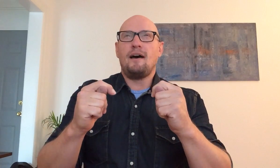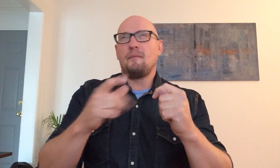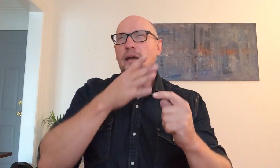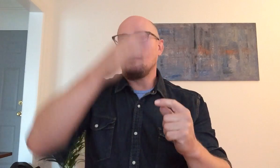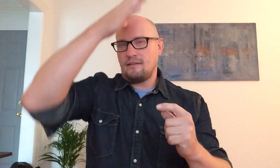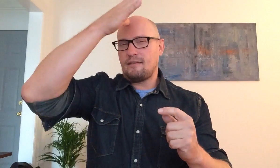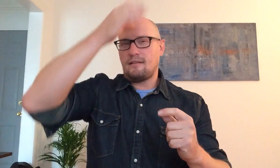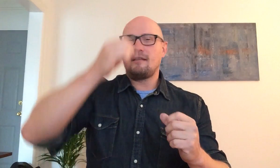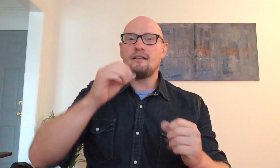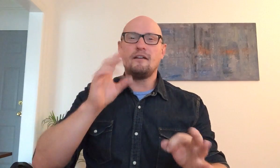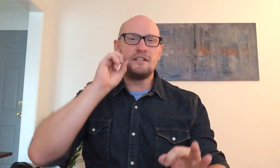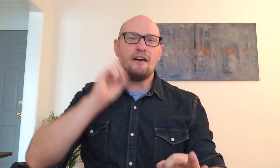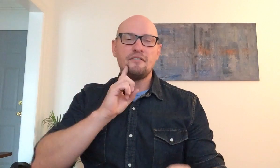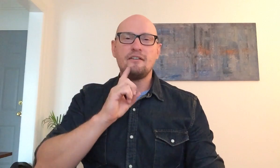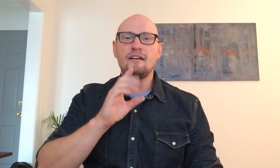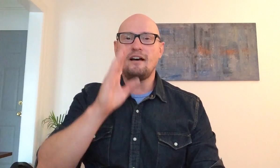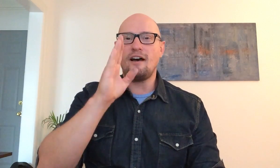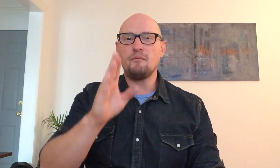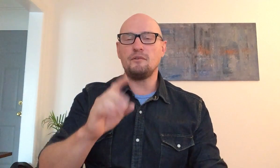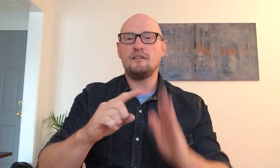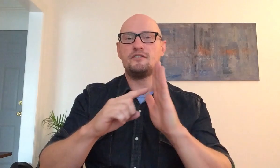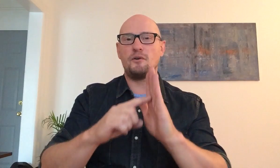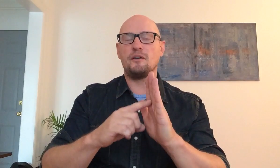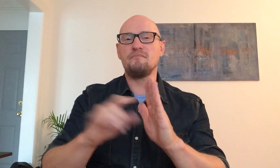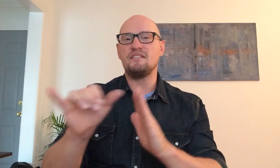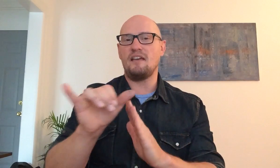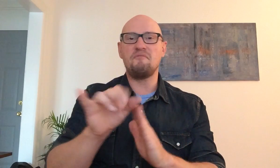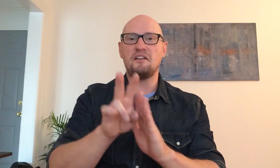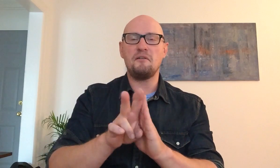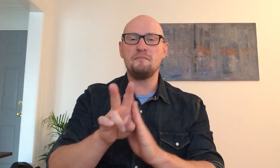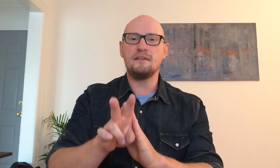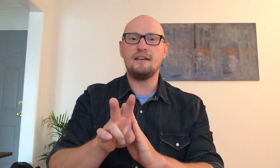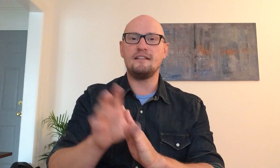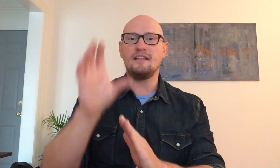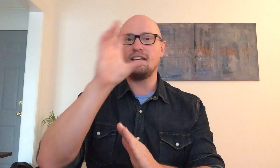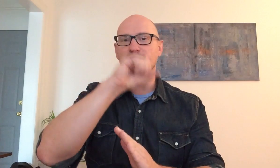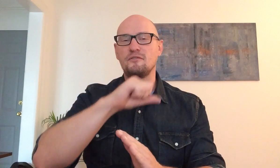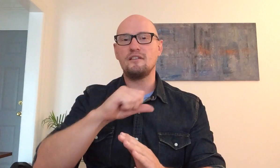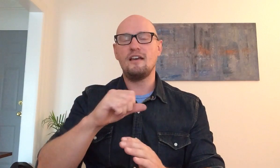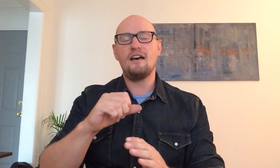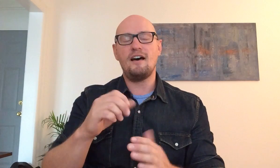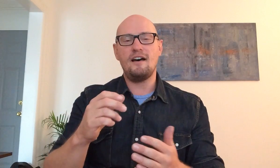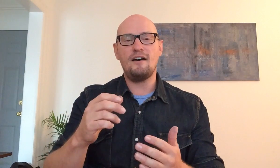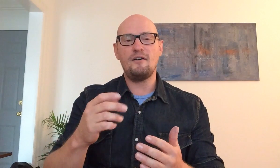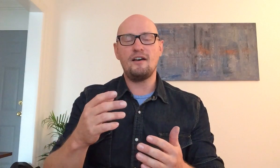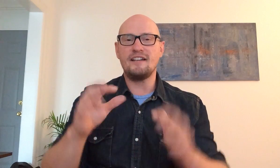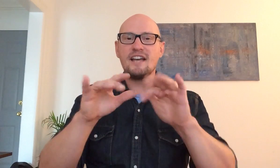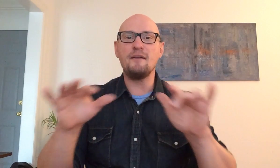parents of death I will show them the same video and then they guess and type